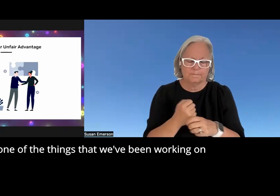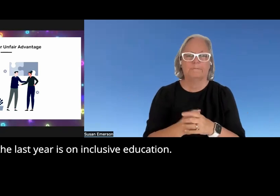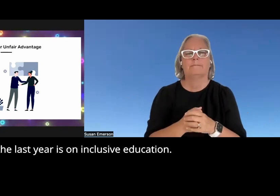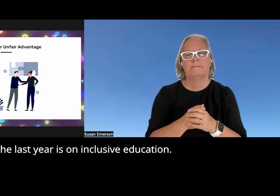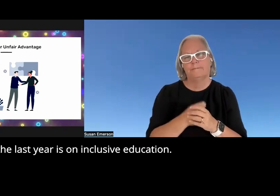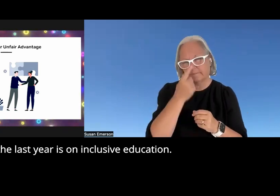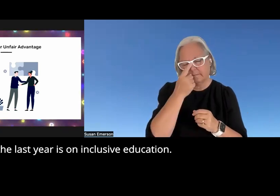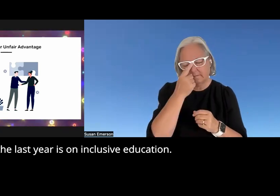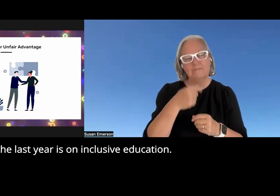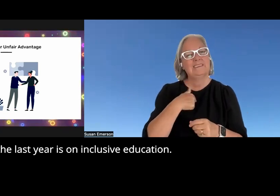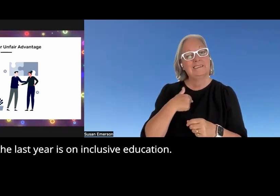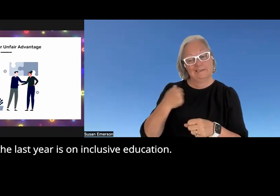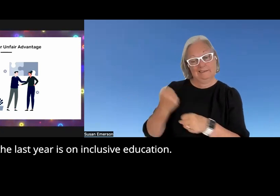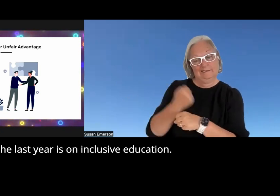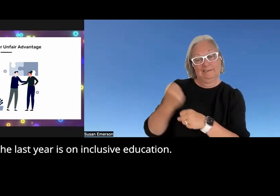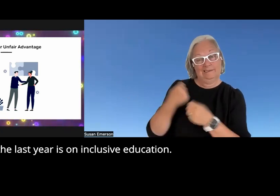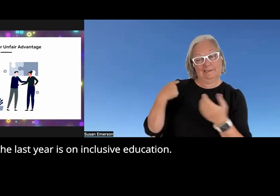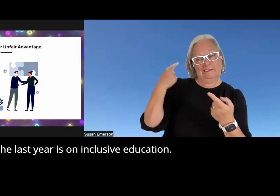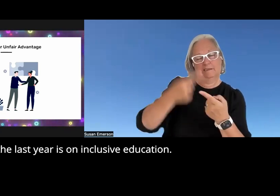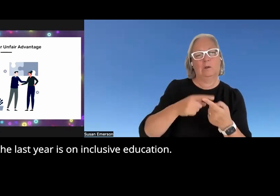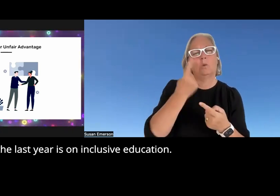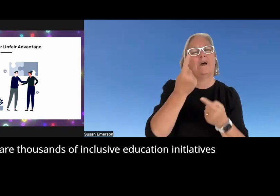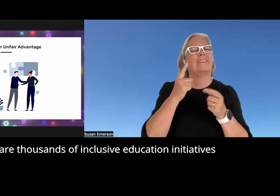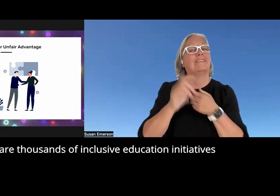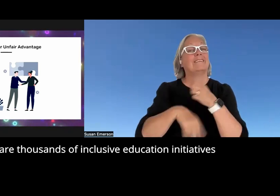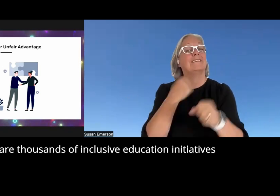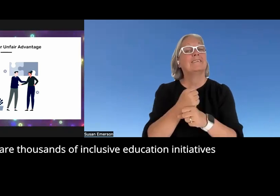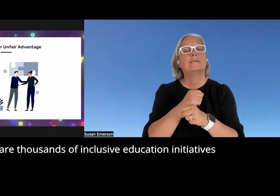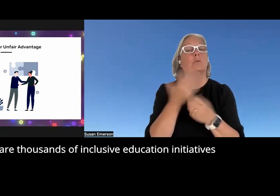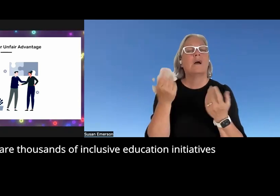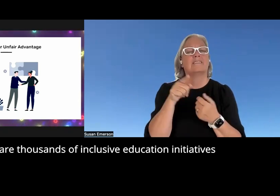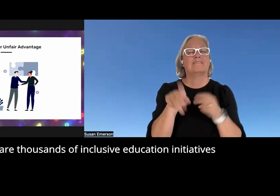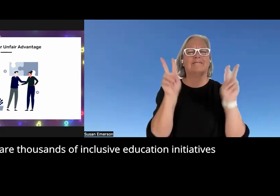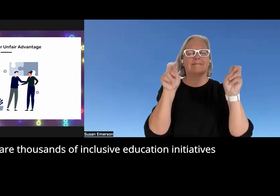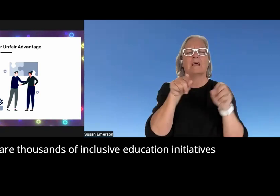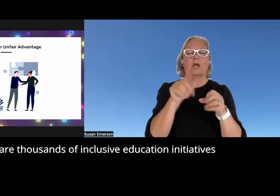been working on the last year is on inclusive education but there are thousands of inclusive